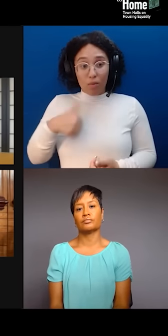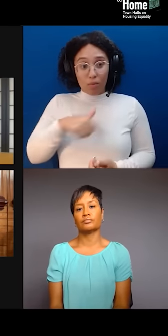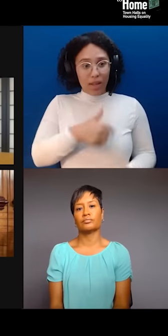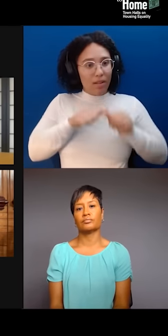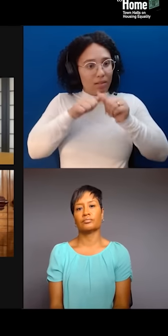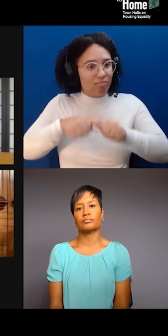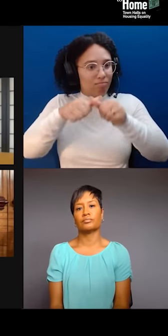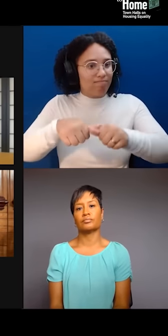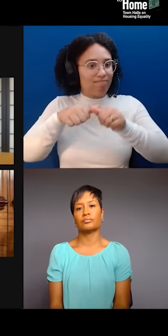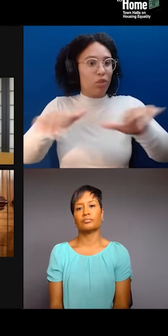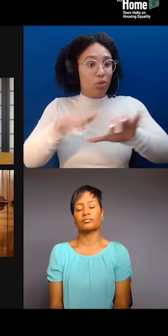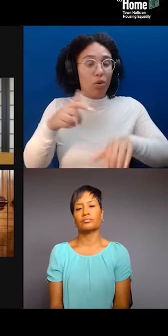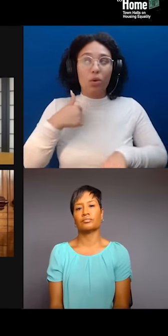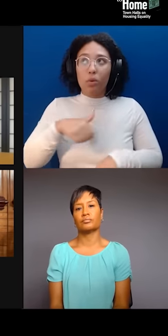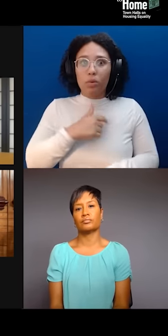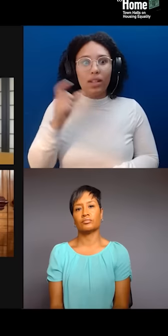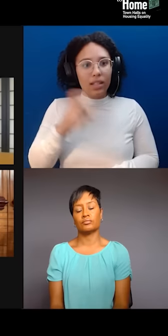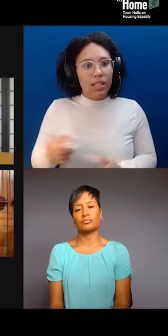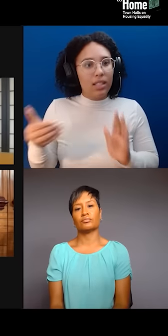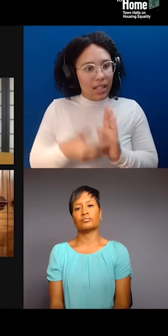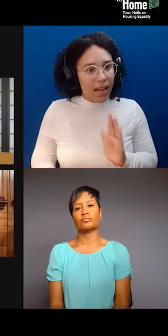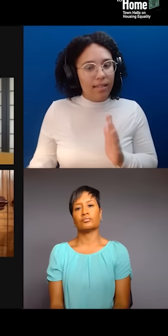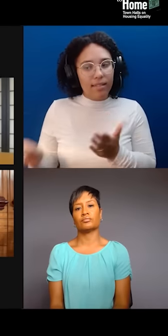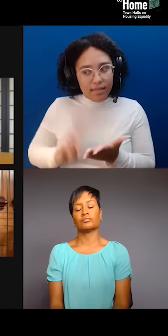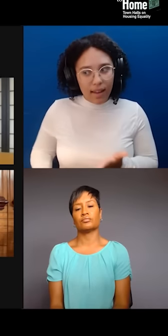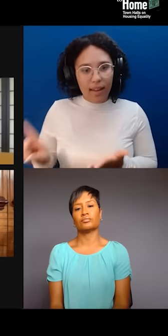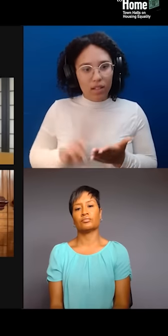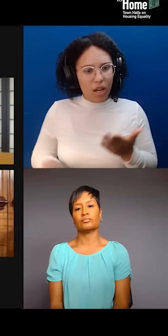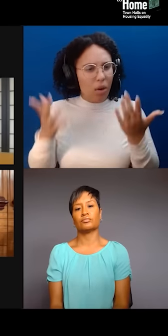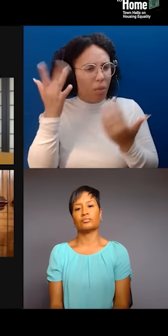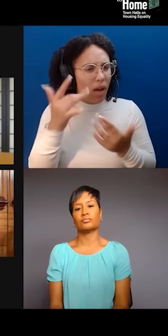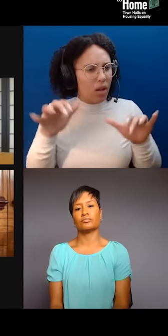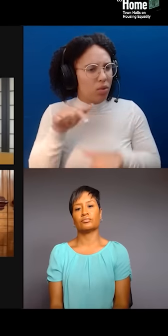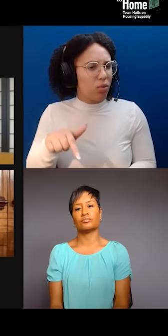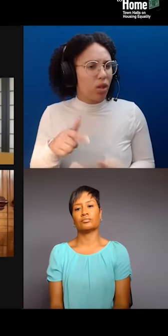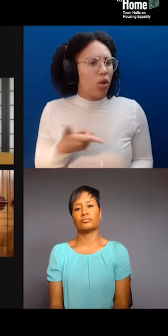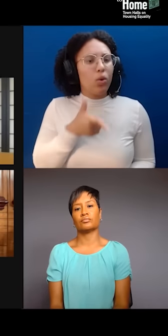And it's not just in the public interest in general, but it's in the interest of folks who made the communities what they are